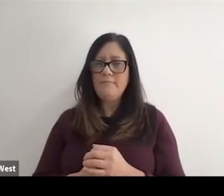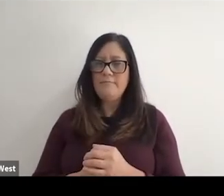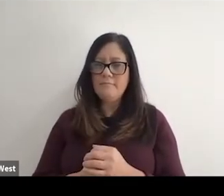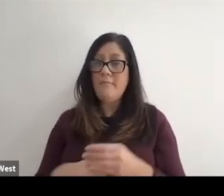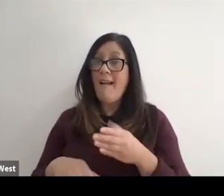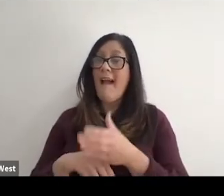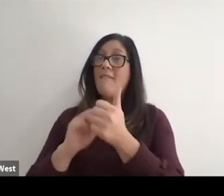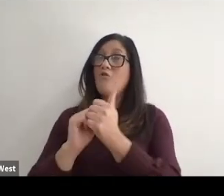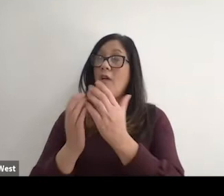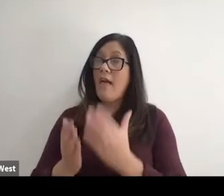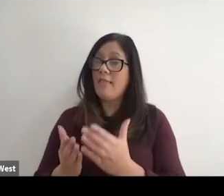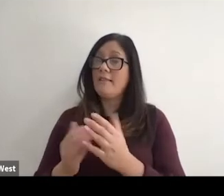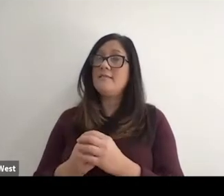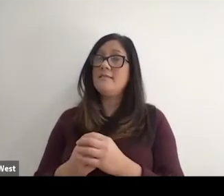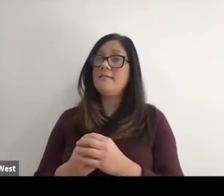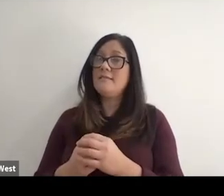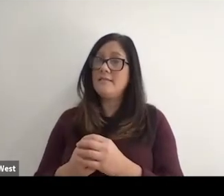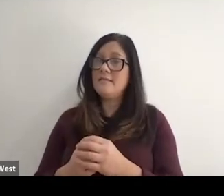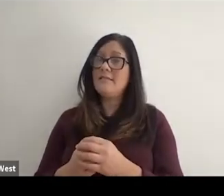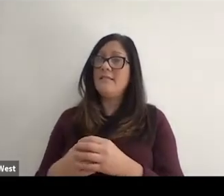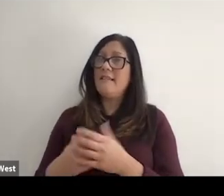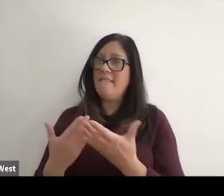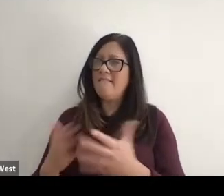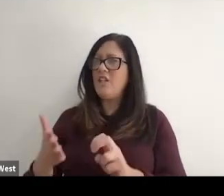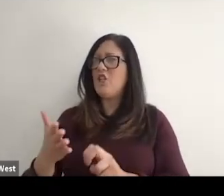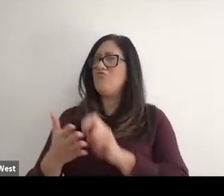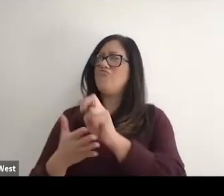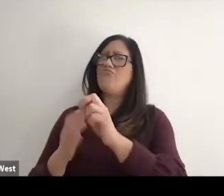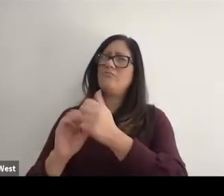they've gone through their completed their competitive time where they